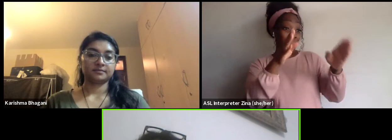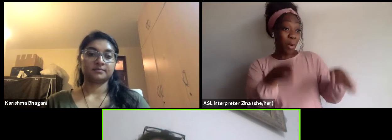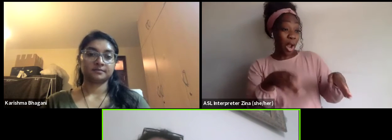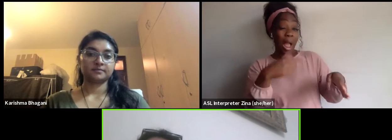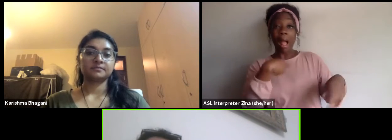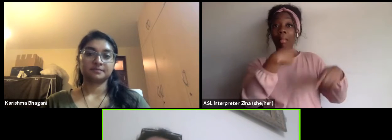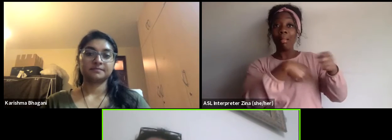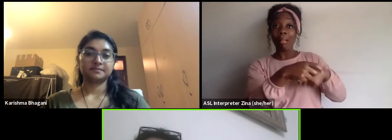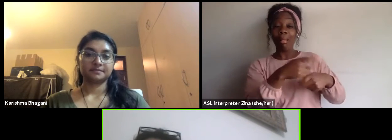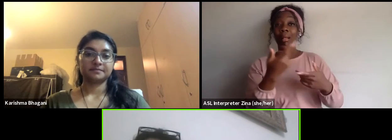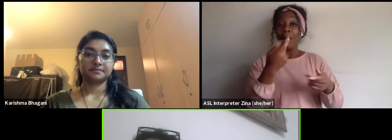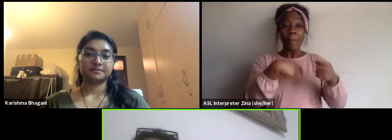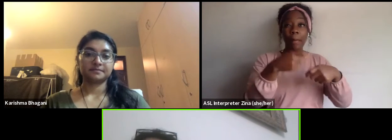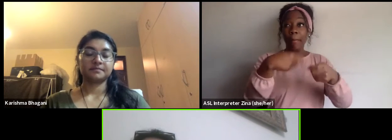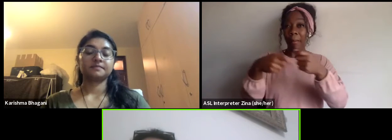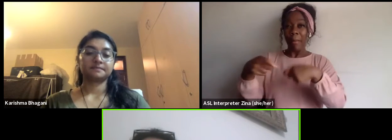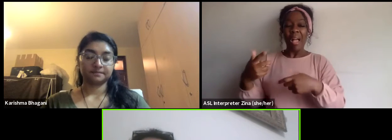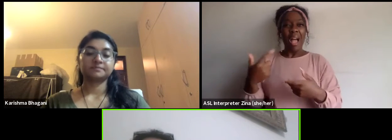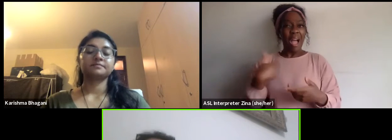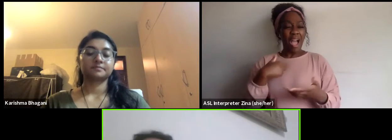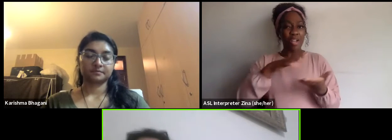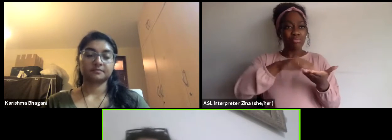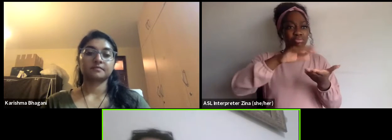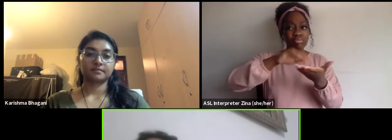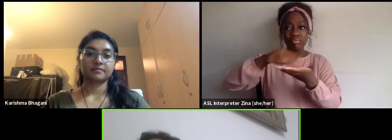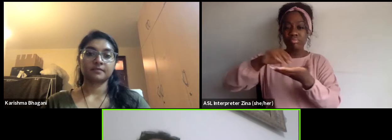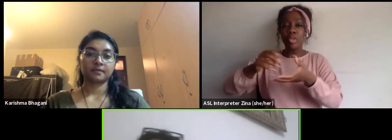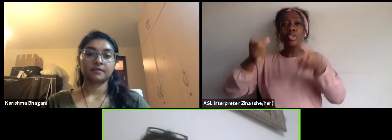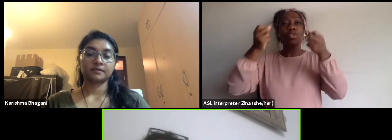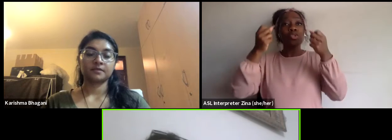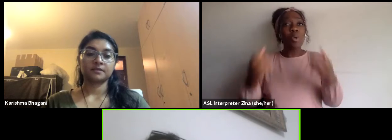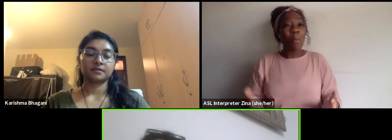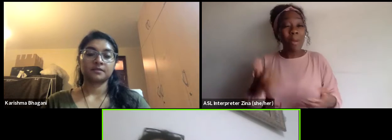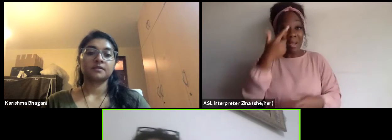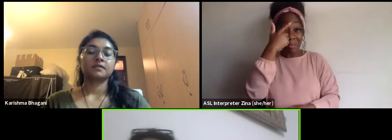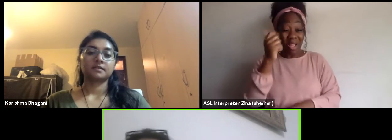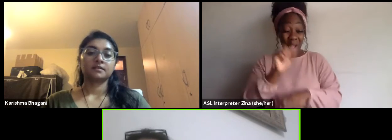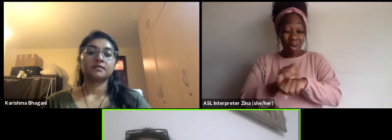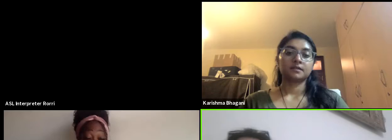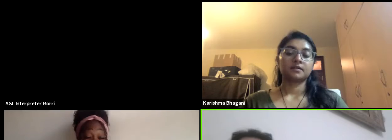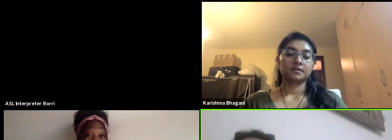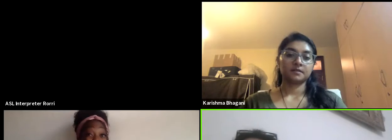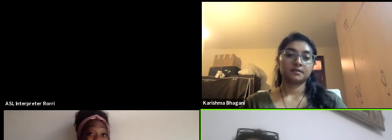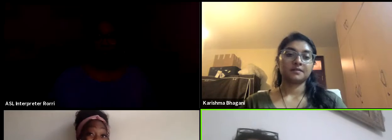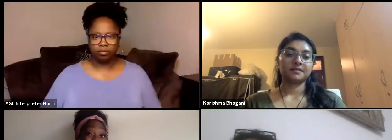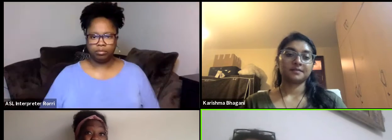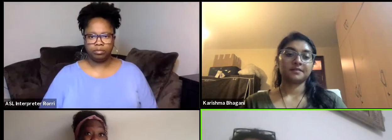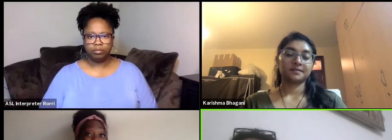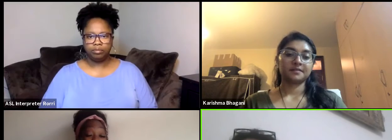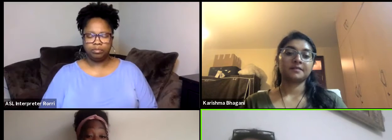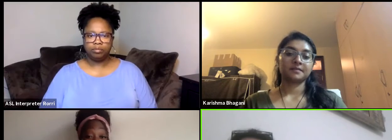And I learned a lot, I mean because after two years you learn stuff so they give you more a responsibility.